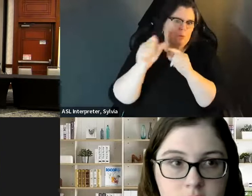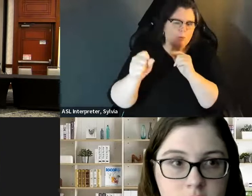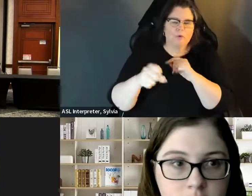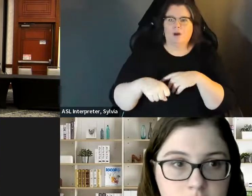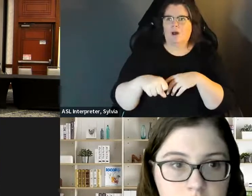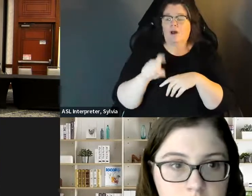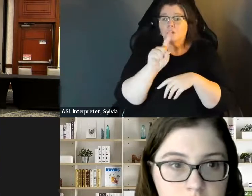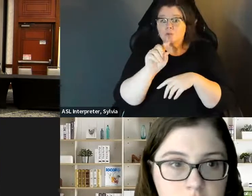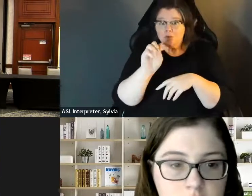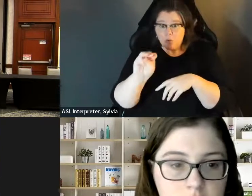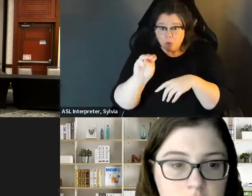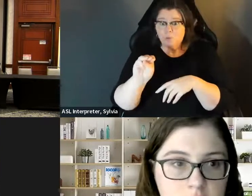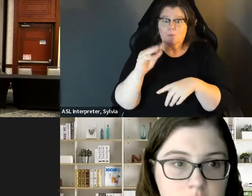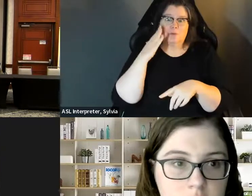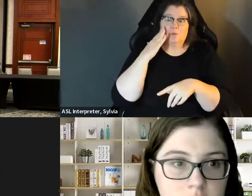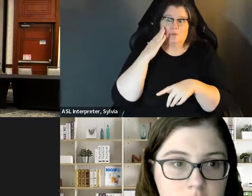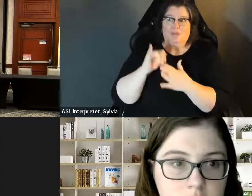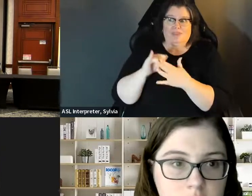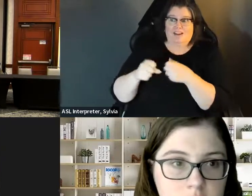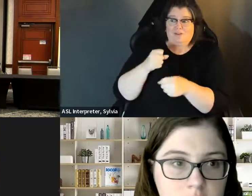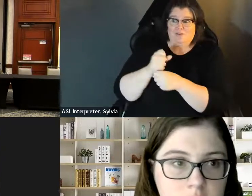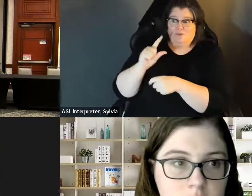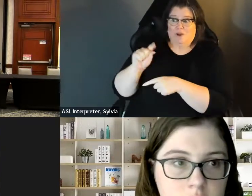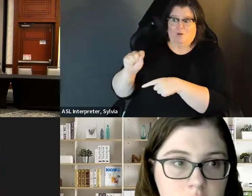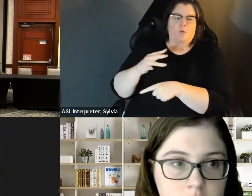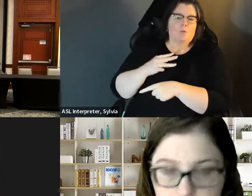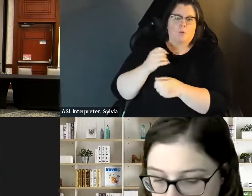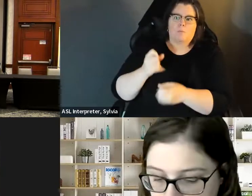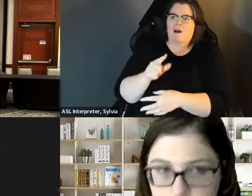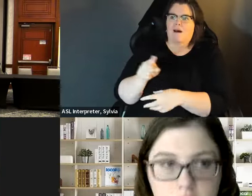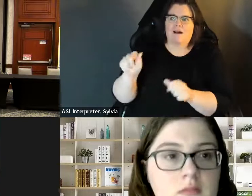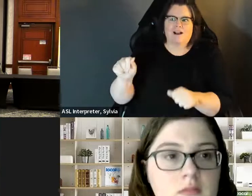able to have a team if you work with local colleges and get volunteers that are able to go help you go to the door, because I know now golf carts and you know the wheelchair is all different types of technology. because I know golf carts around the wheelchairs and all